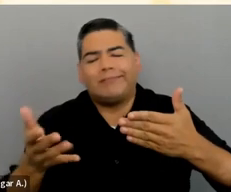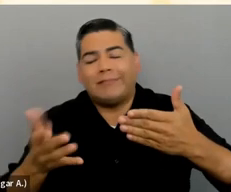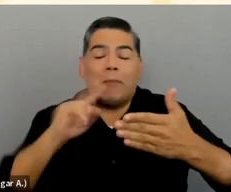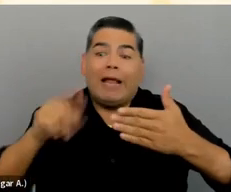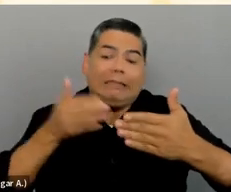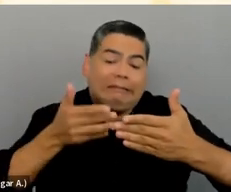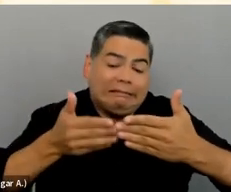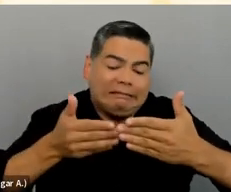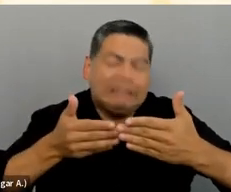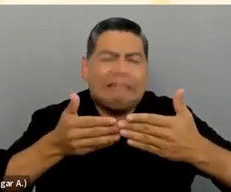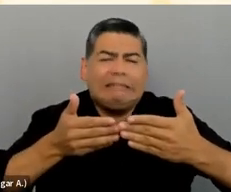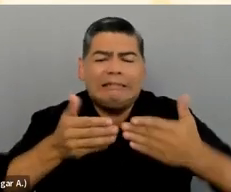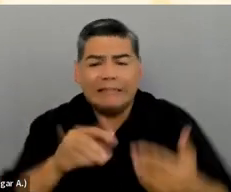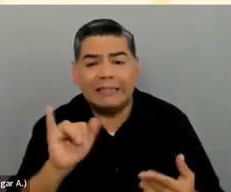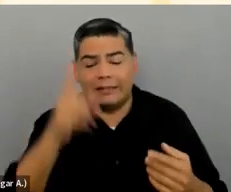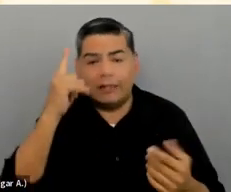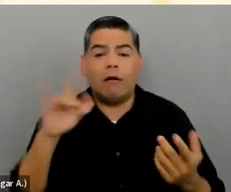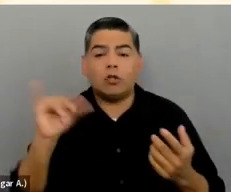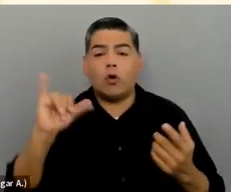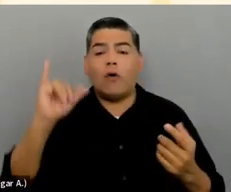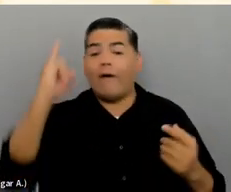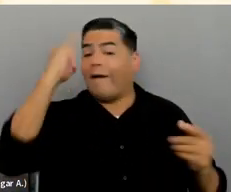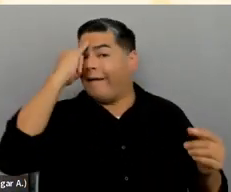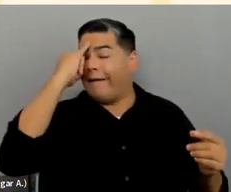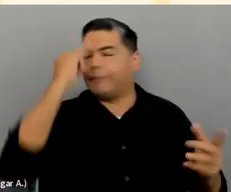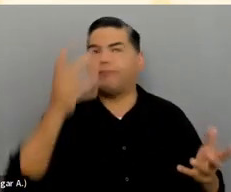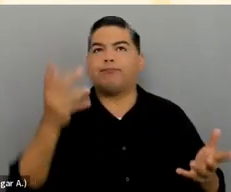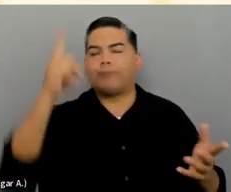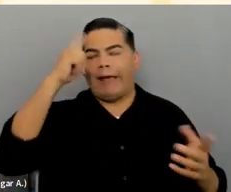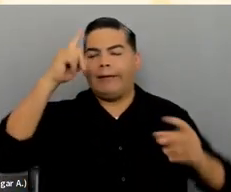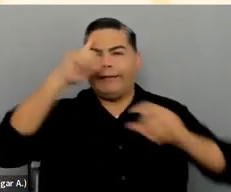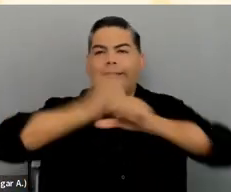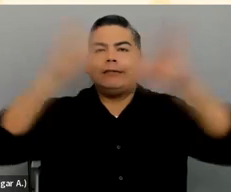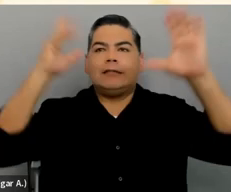The other thing on just that whole idea of another language is